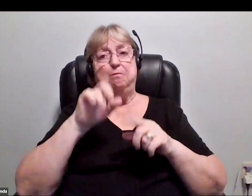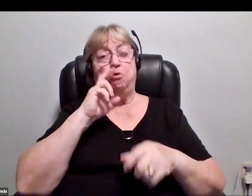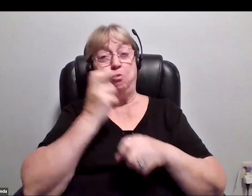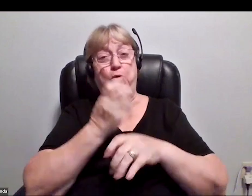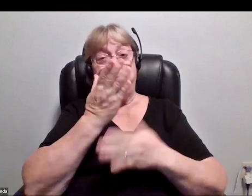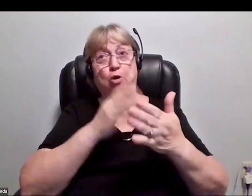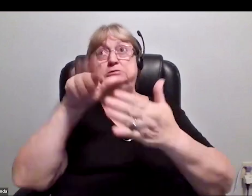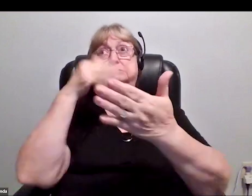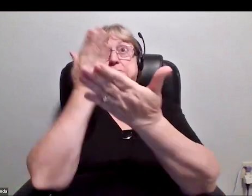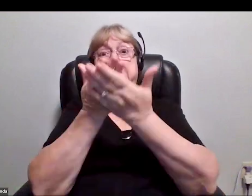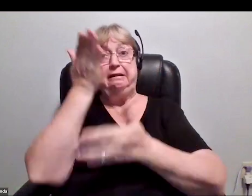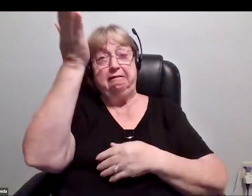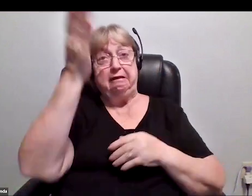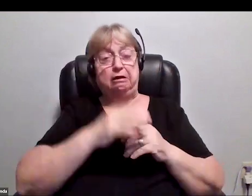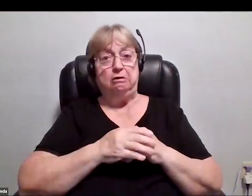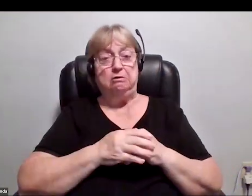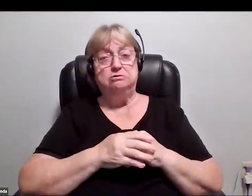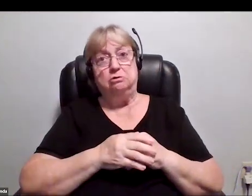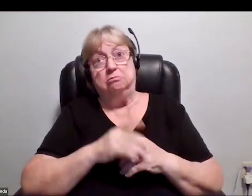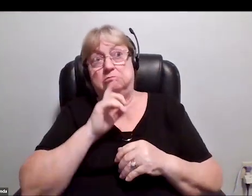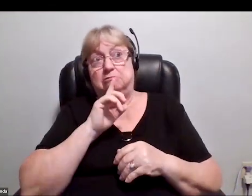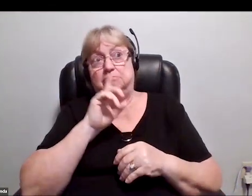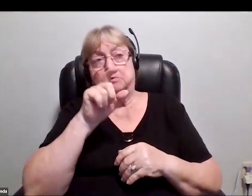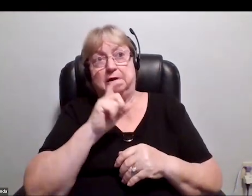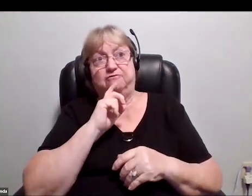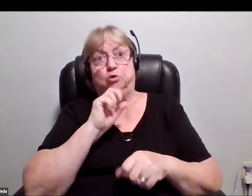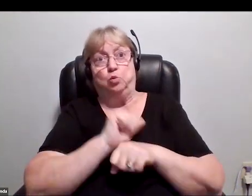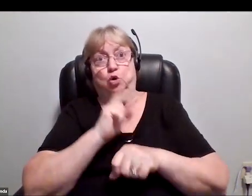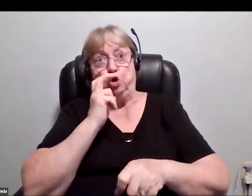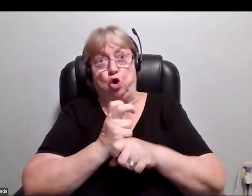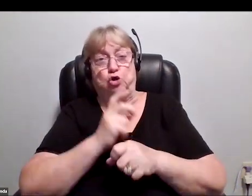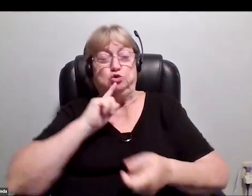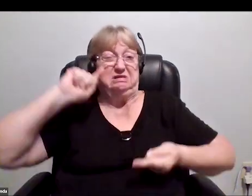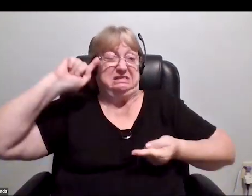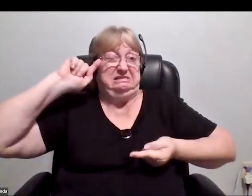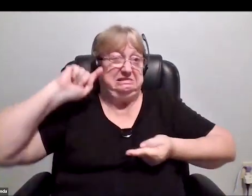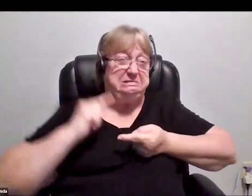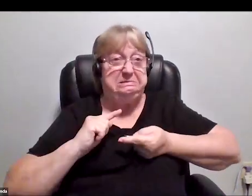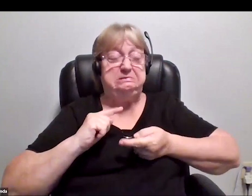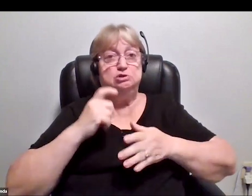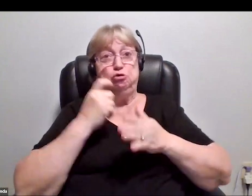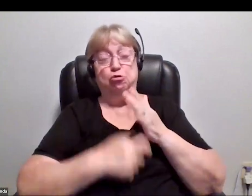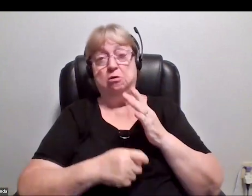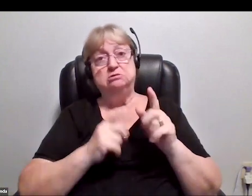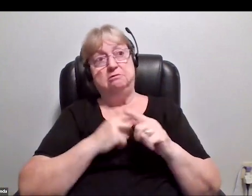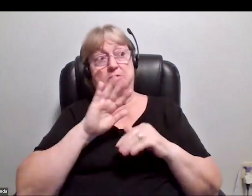I think we just need to work really hard to build that bus, get the cost down to bus pricing, and then we can all go.